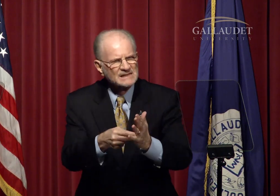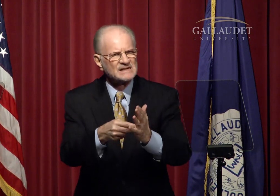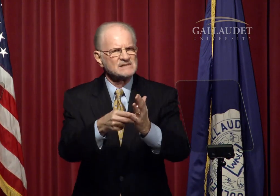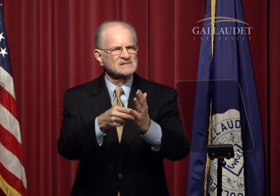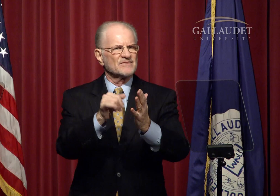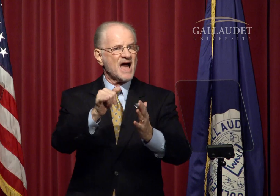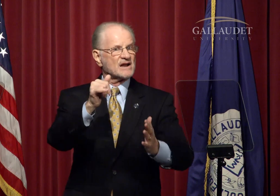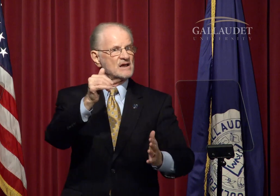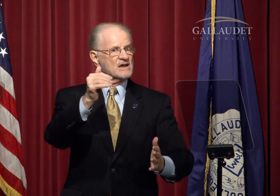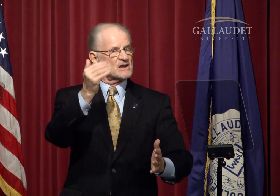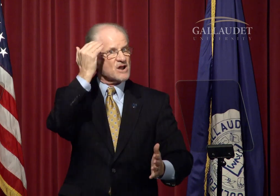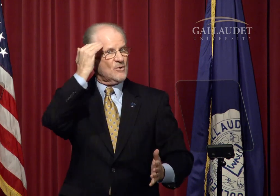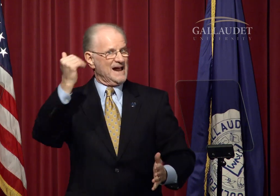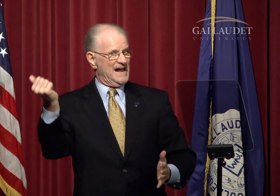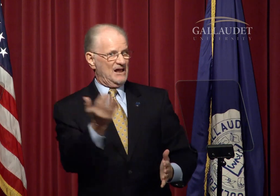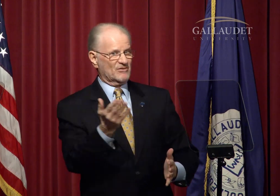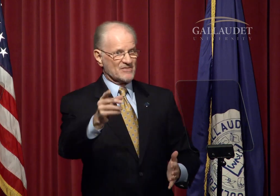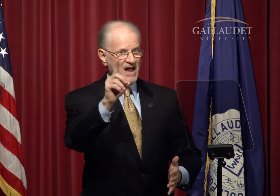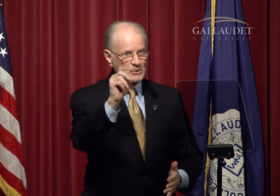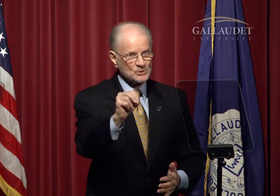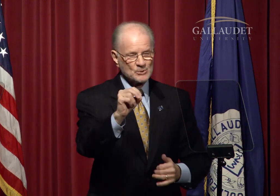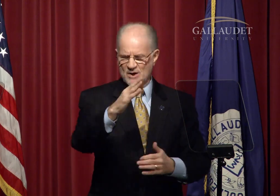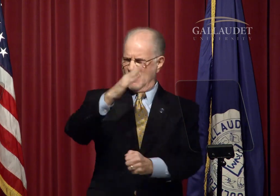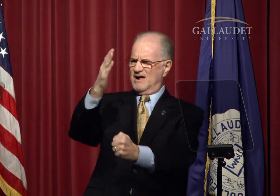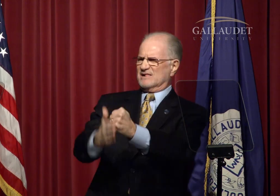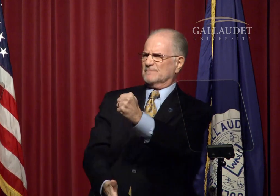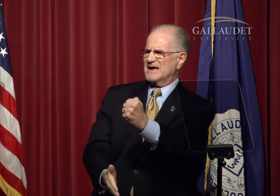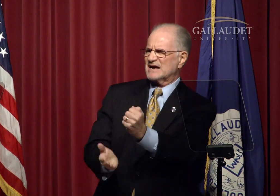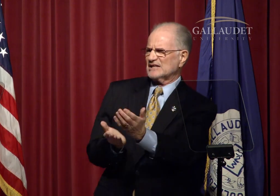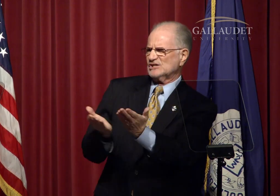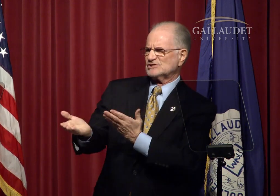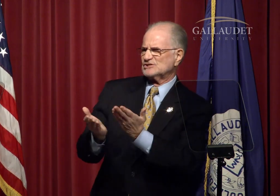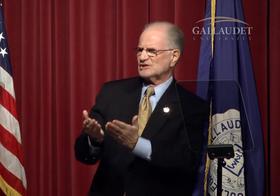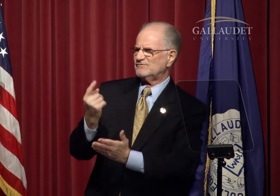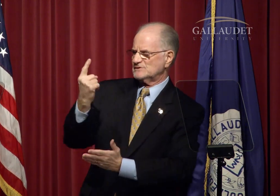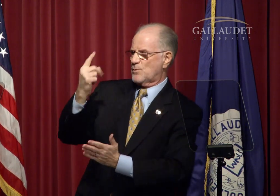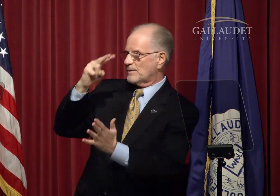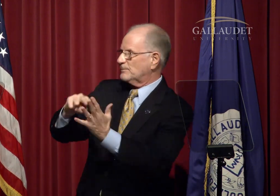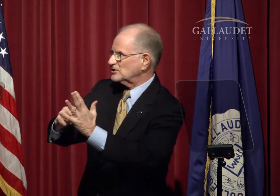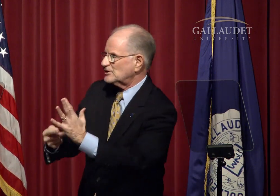It means knowing that everything you do